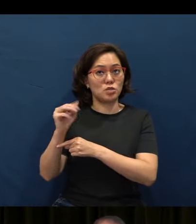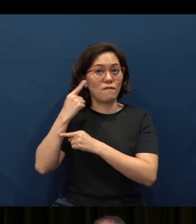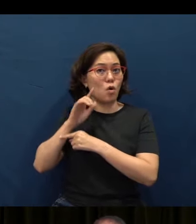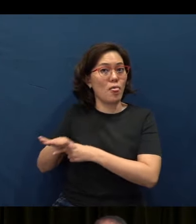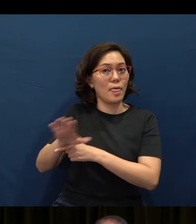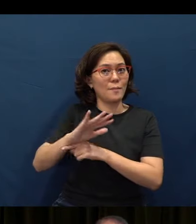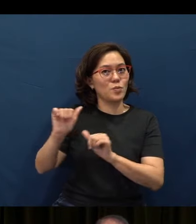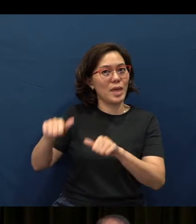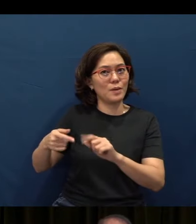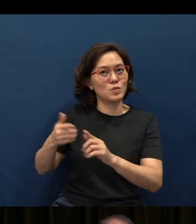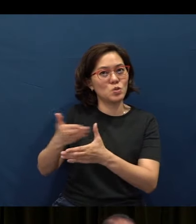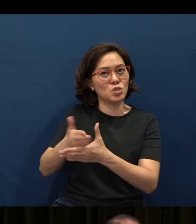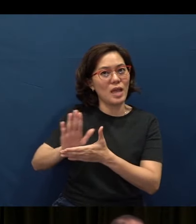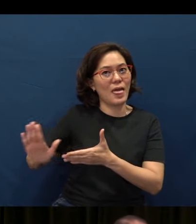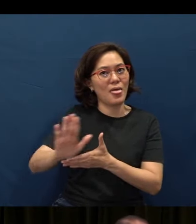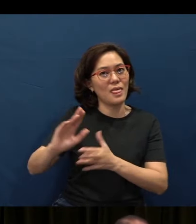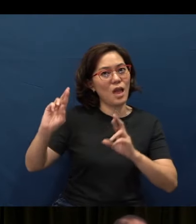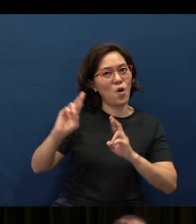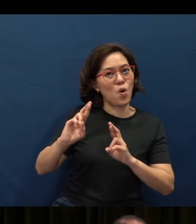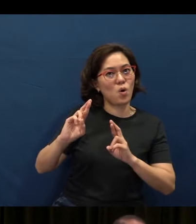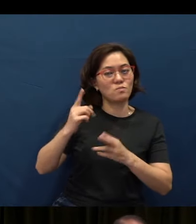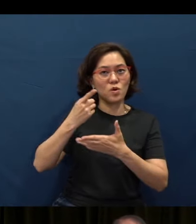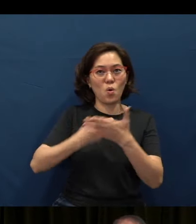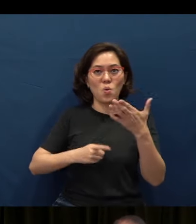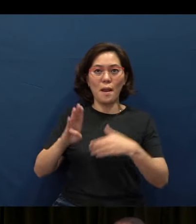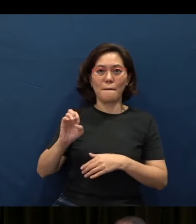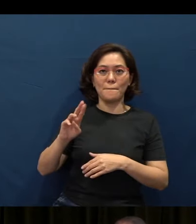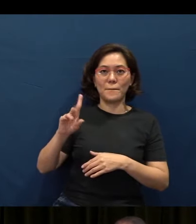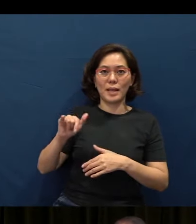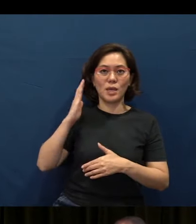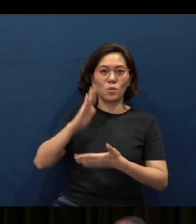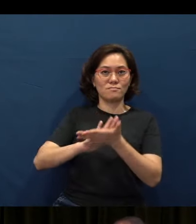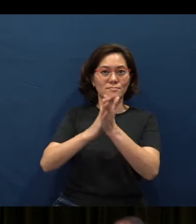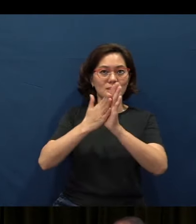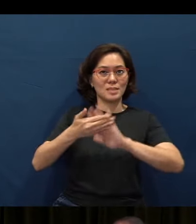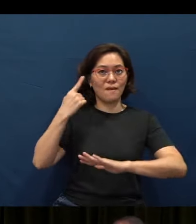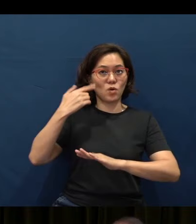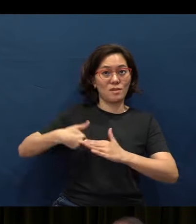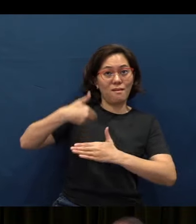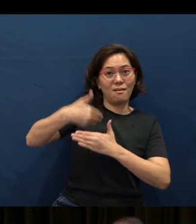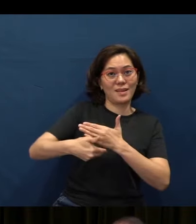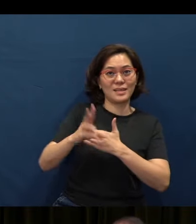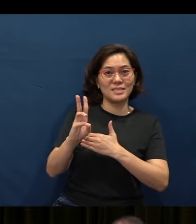able to share their hopes of what Bartley will (become) for the next 60 years.